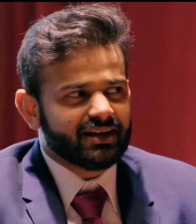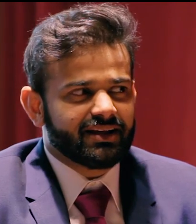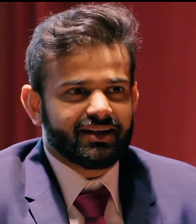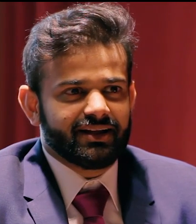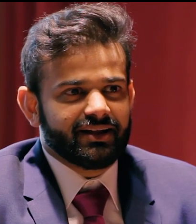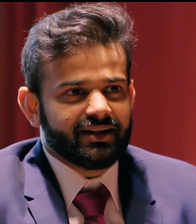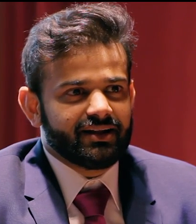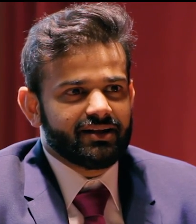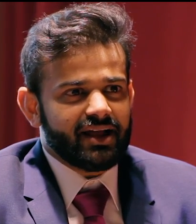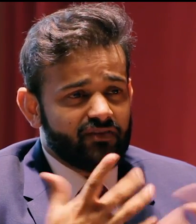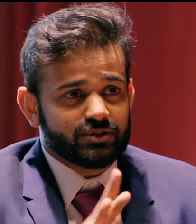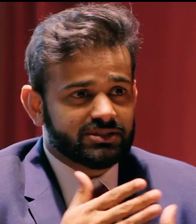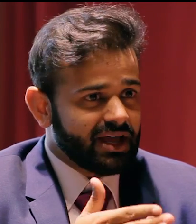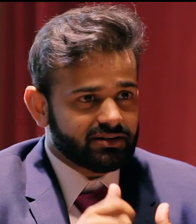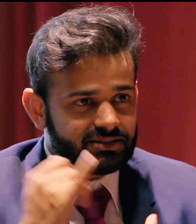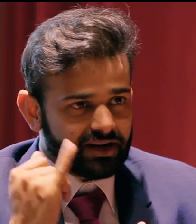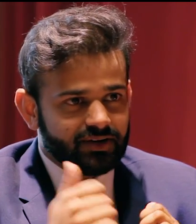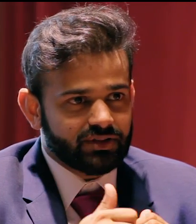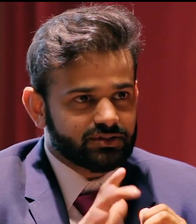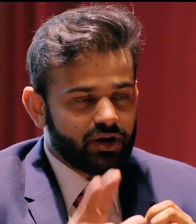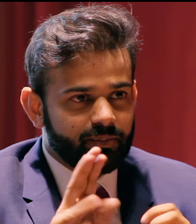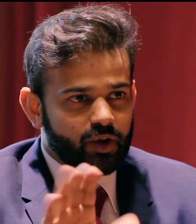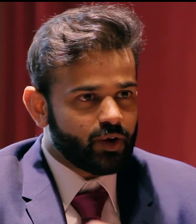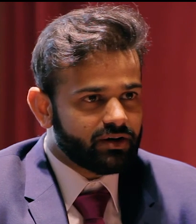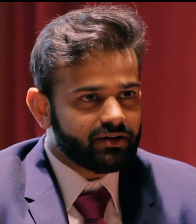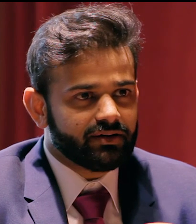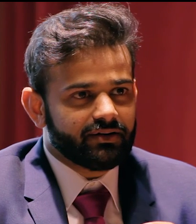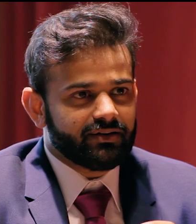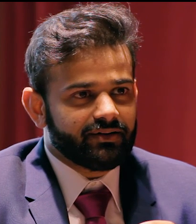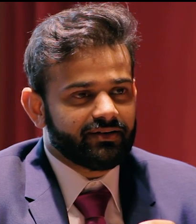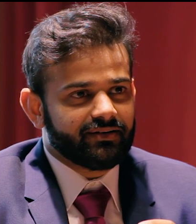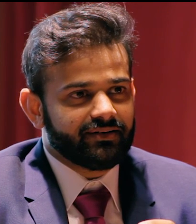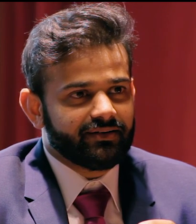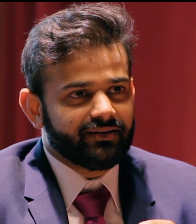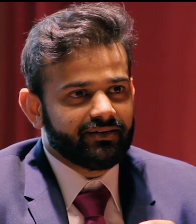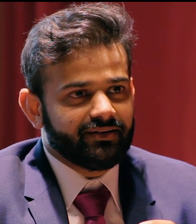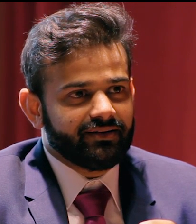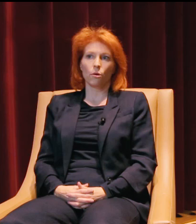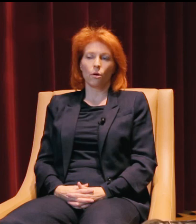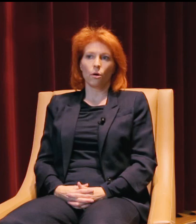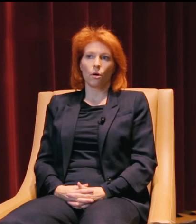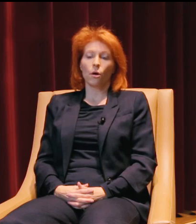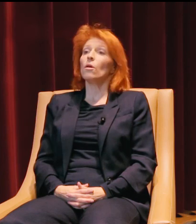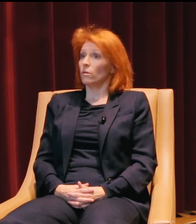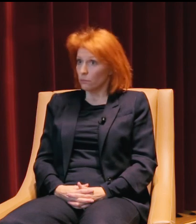What a great idea! So have you shared this idea with the MBA group? We have.